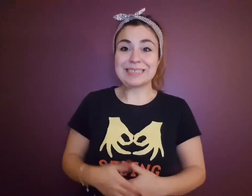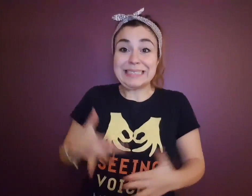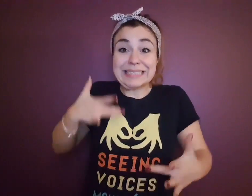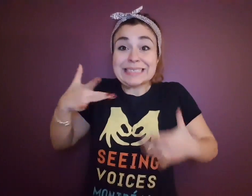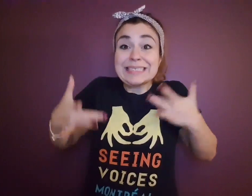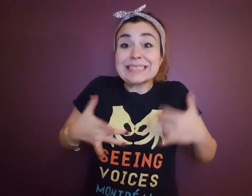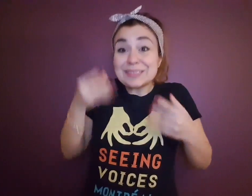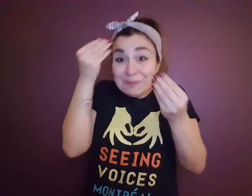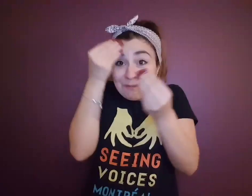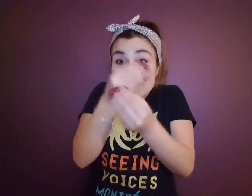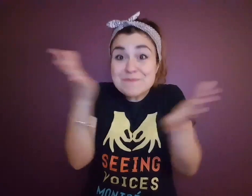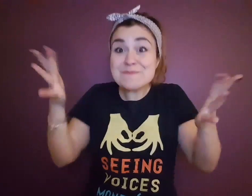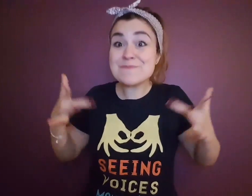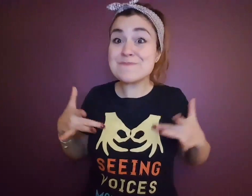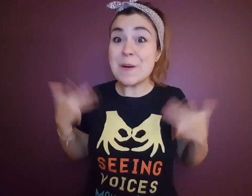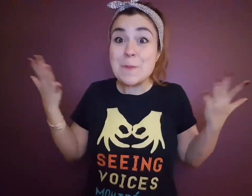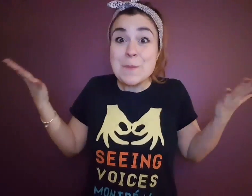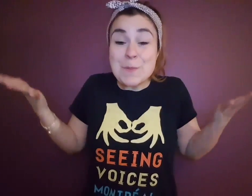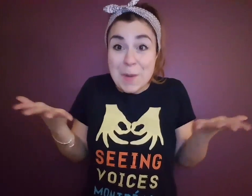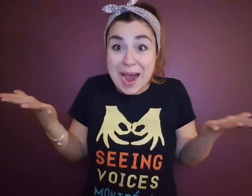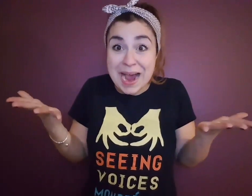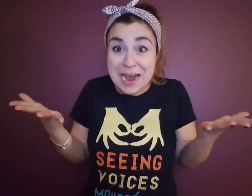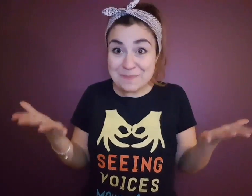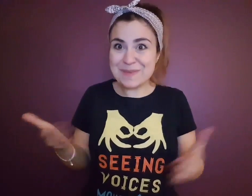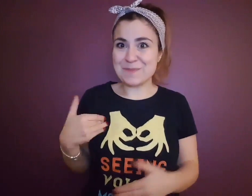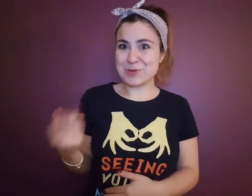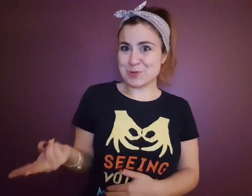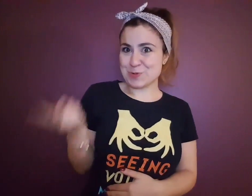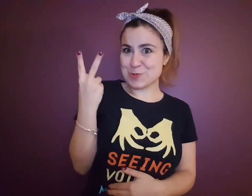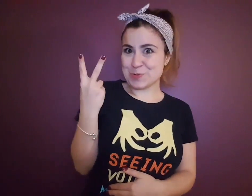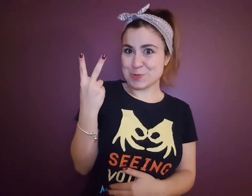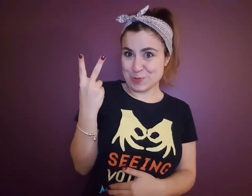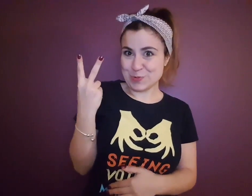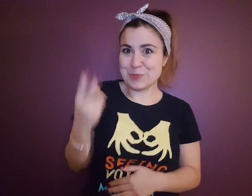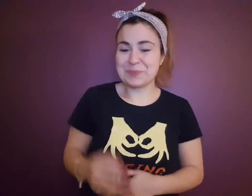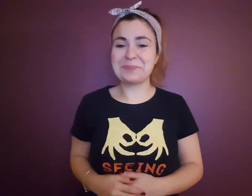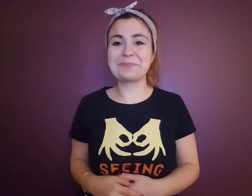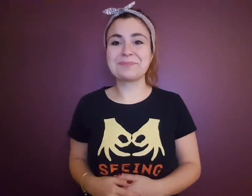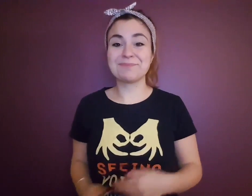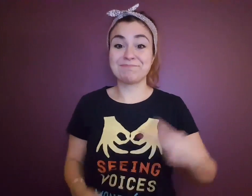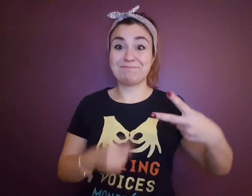I have some exciting news to share with you. There are two events coming up: